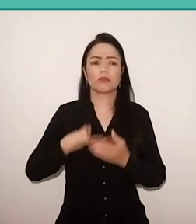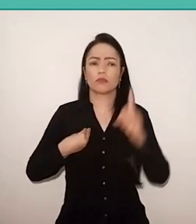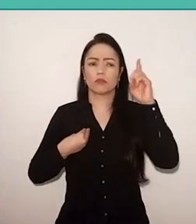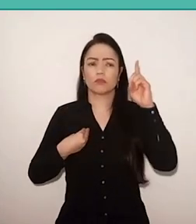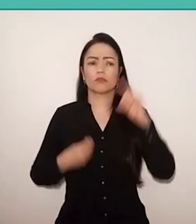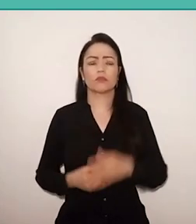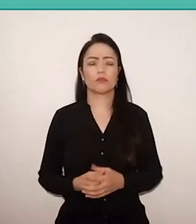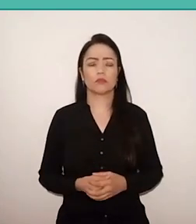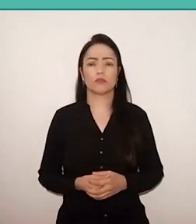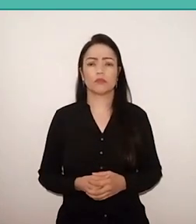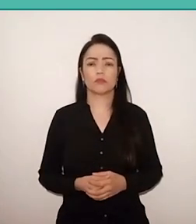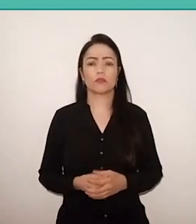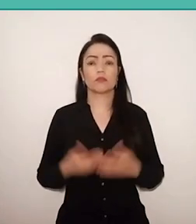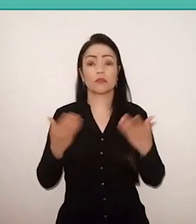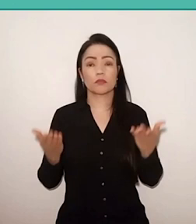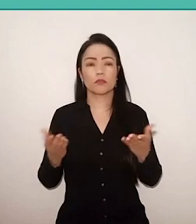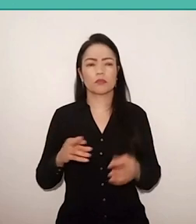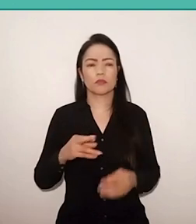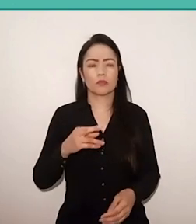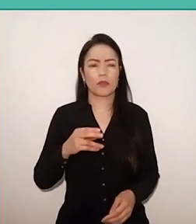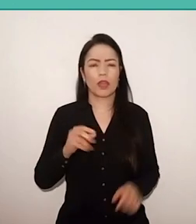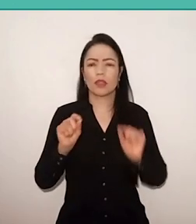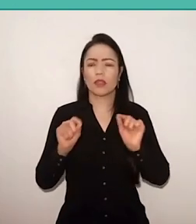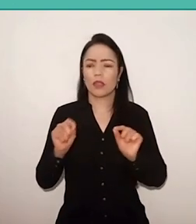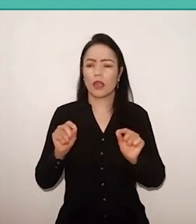And this Christianity defines a lot your vision of being human